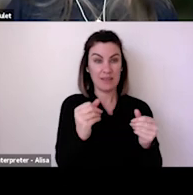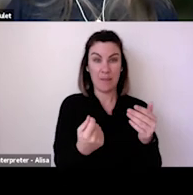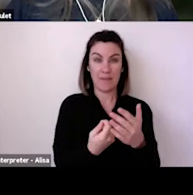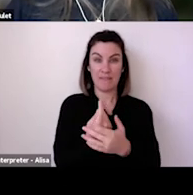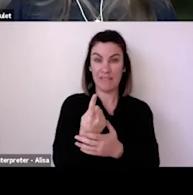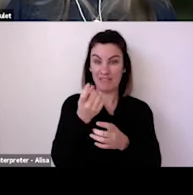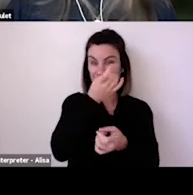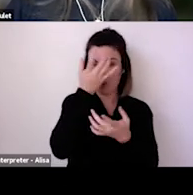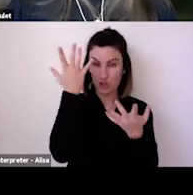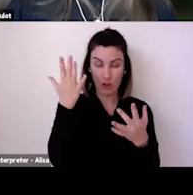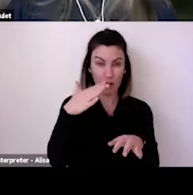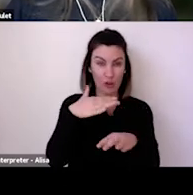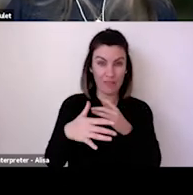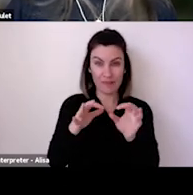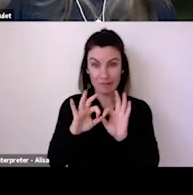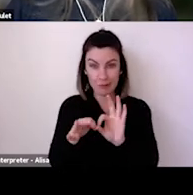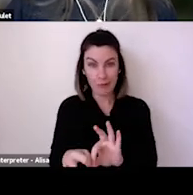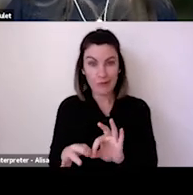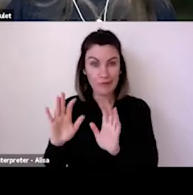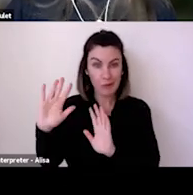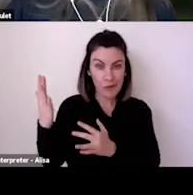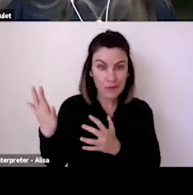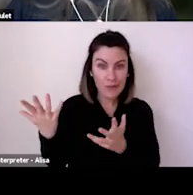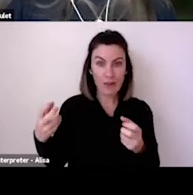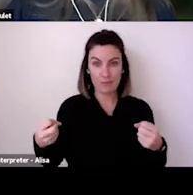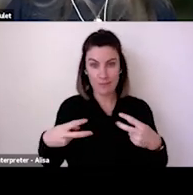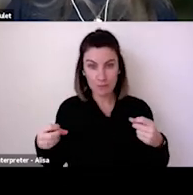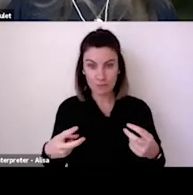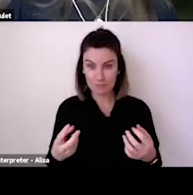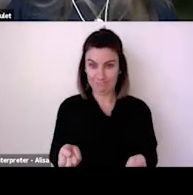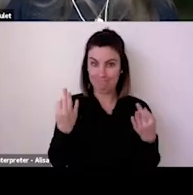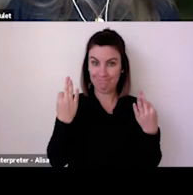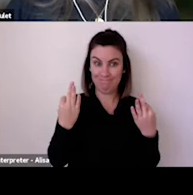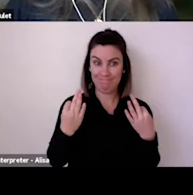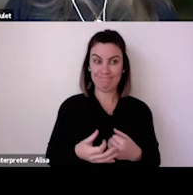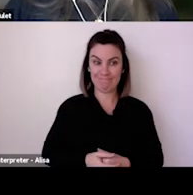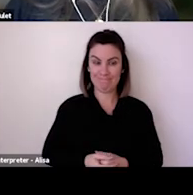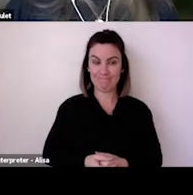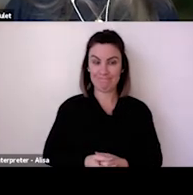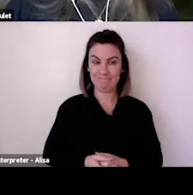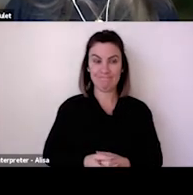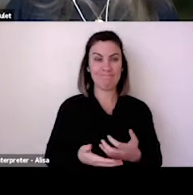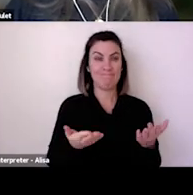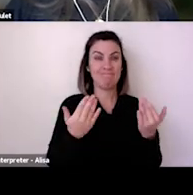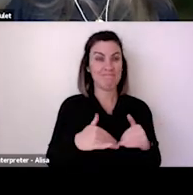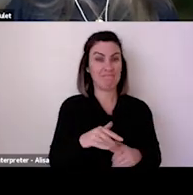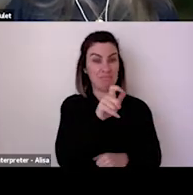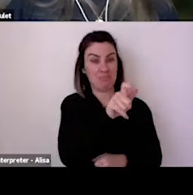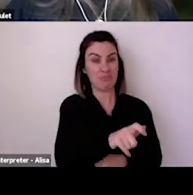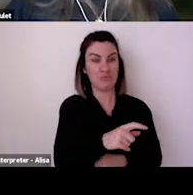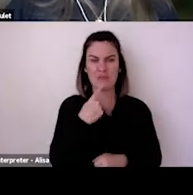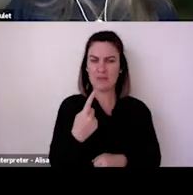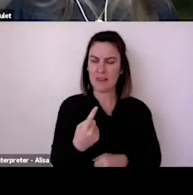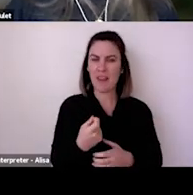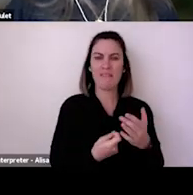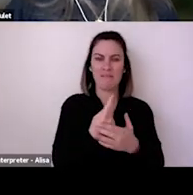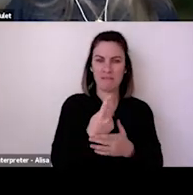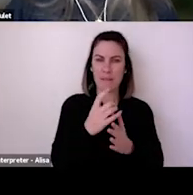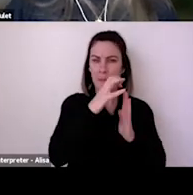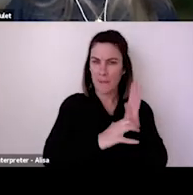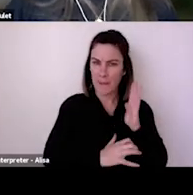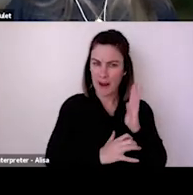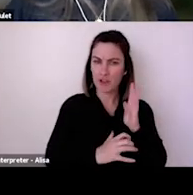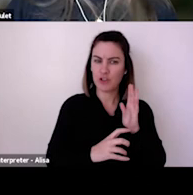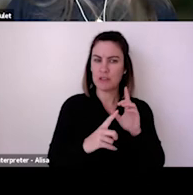now, we'll be left with this group of people who still can't go out and it's going to change